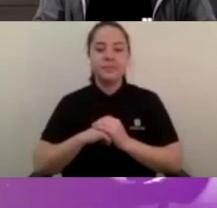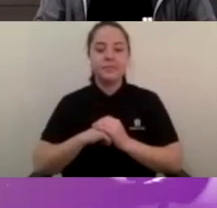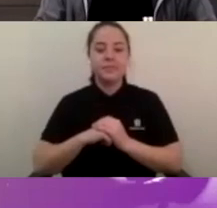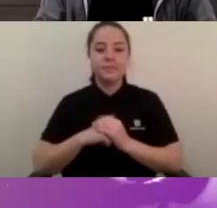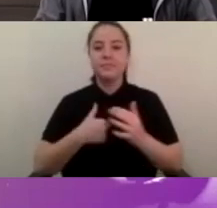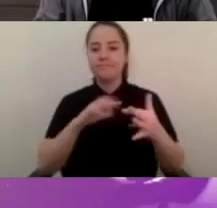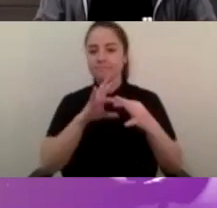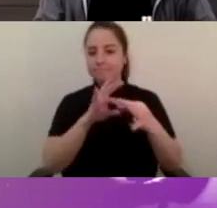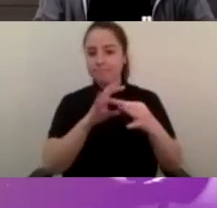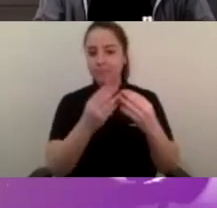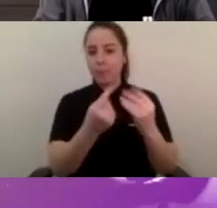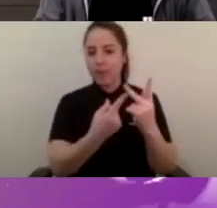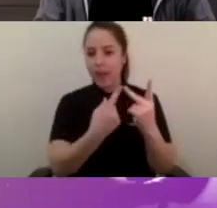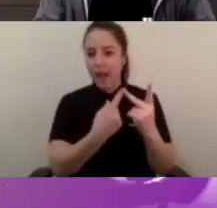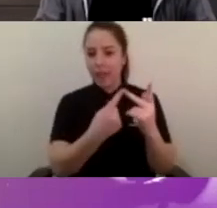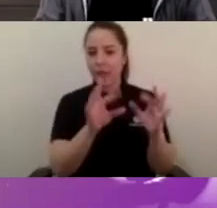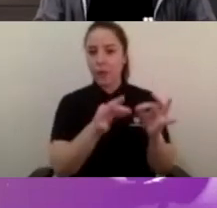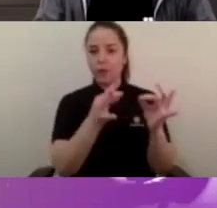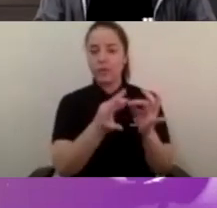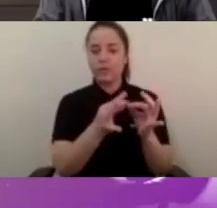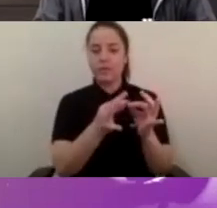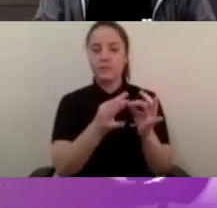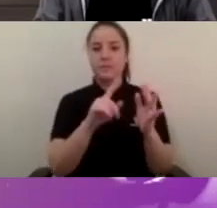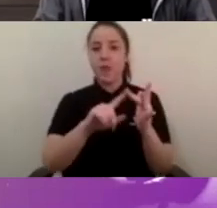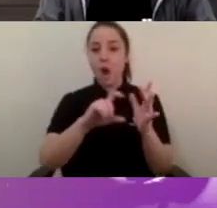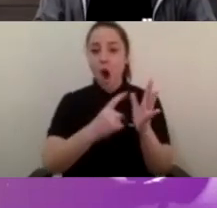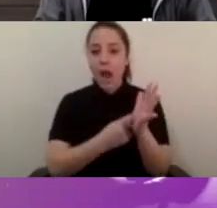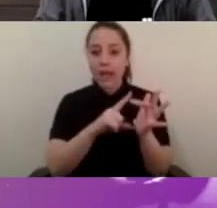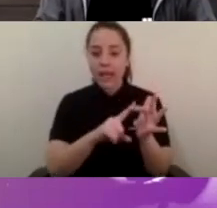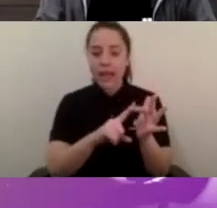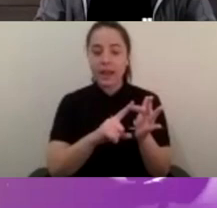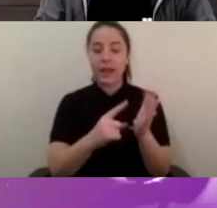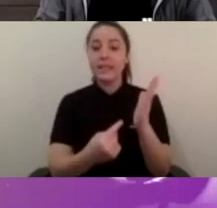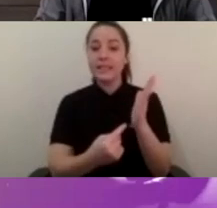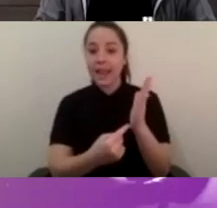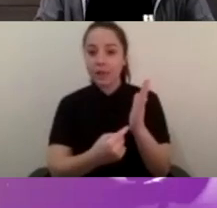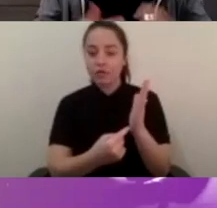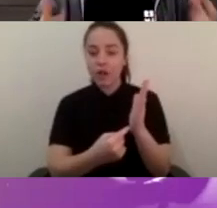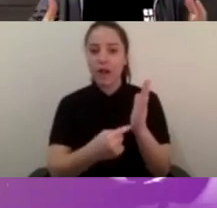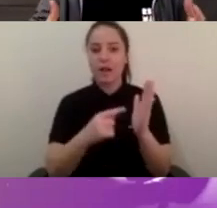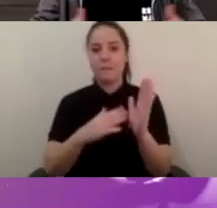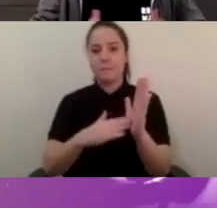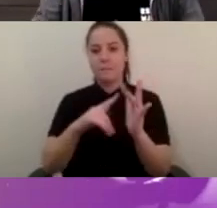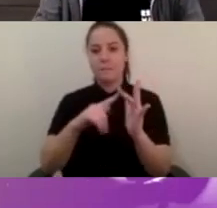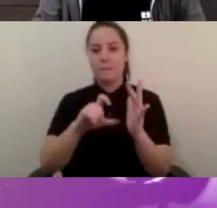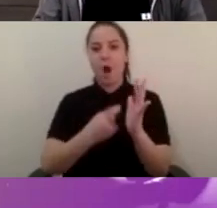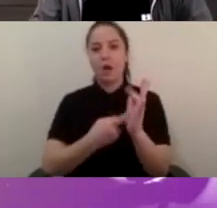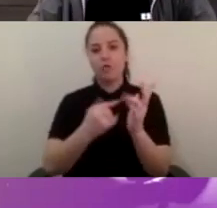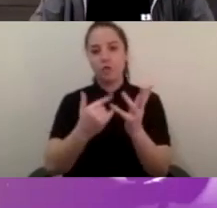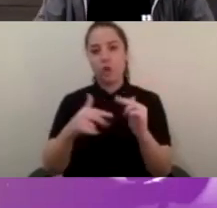icare in New South Wales, Telstra and also Microsoft as well and Remarkable's mission really is about seeing